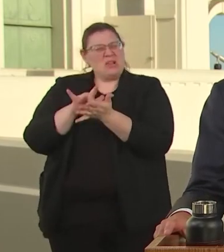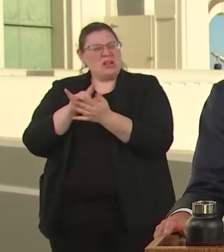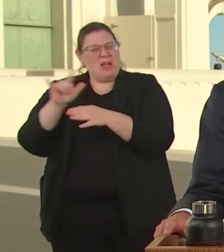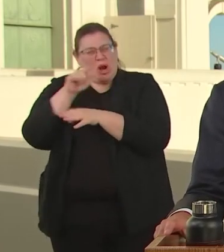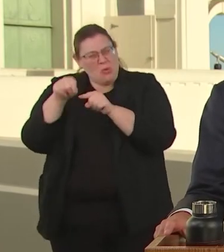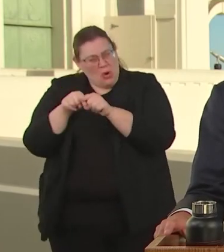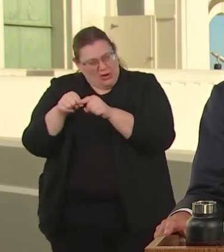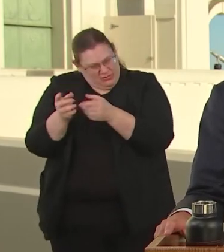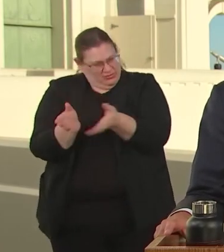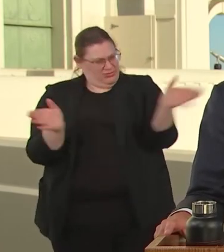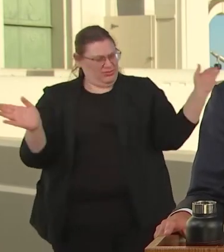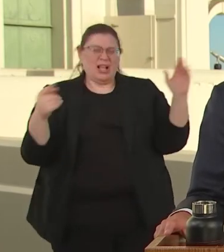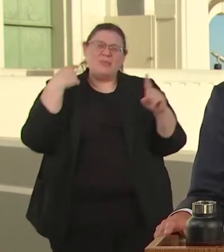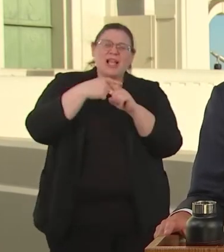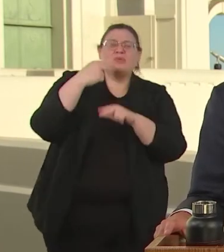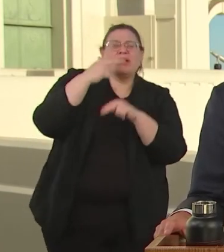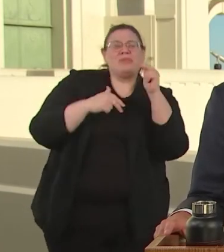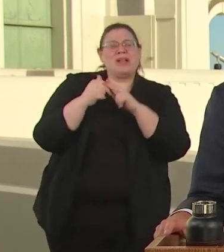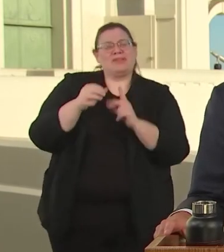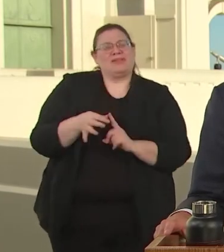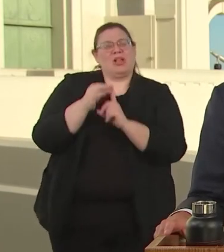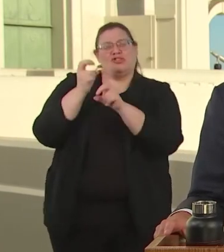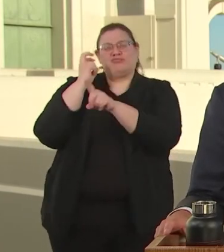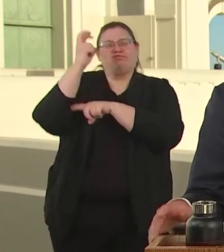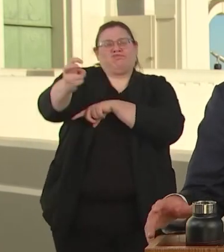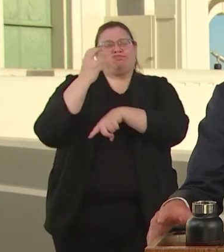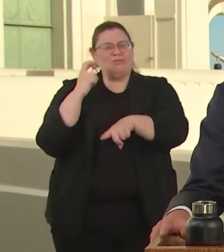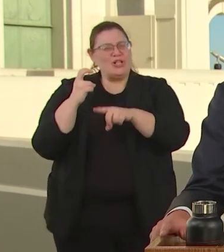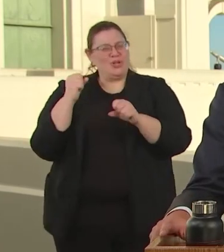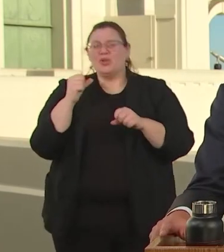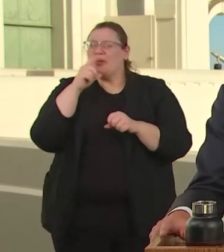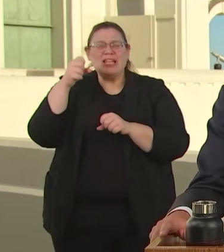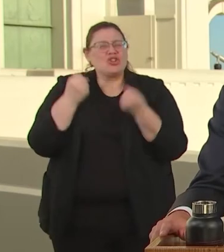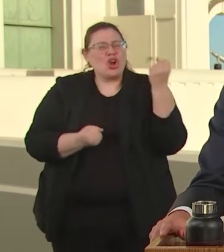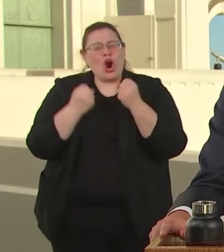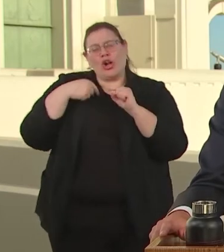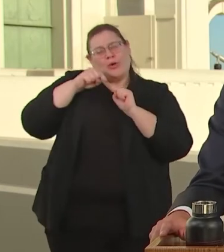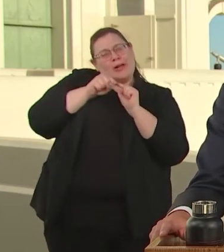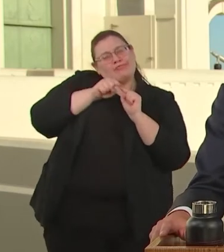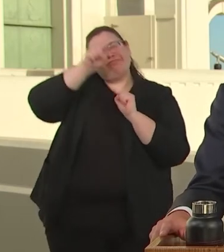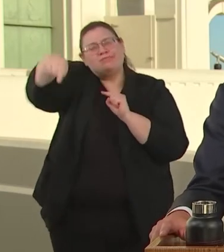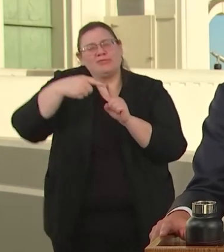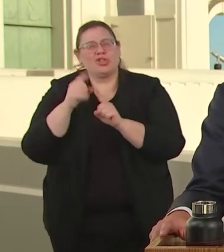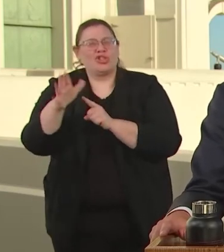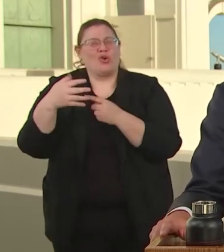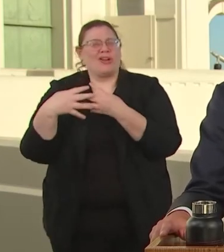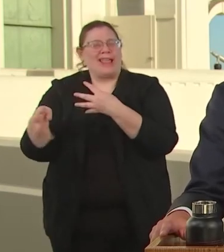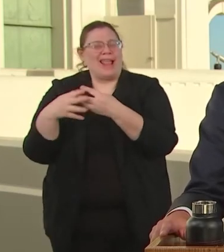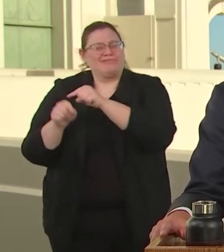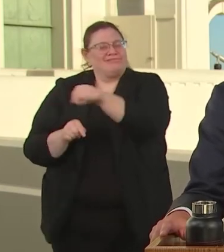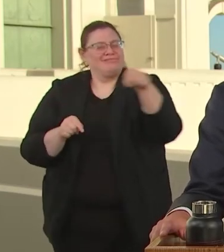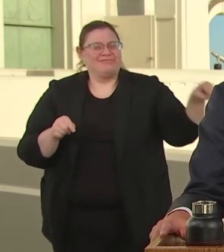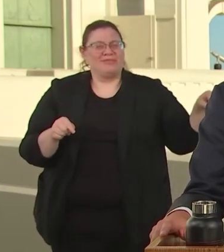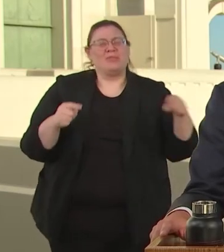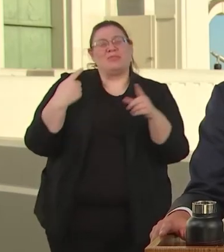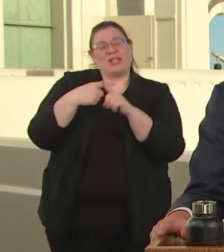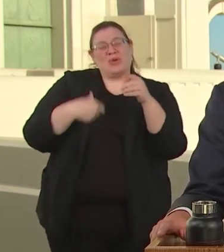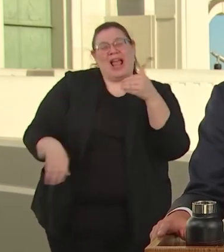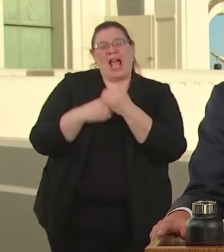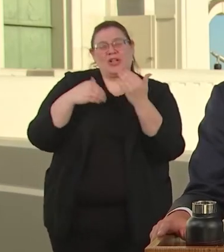GATES WITHOUT A CAR AND TONIGHT I'M ANNOUNCING THAT WE'RE GOING TO PROPOSE CONCOURSE ZERO